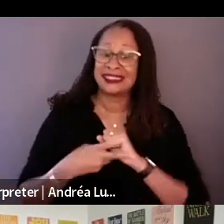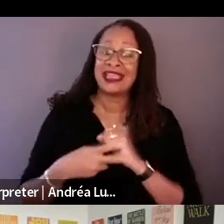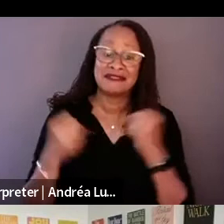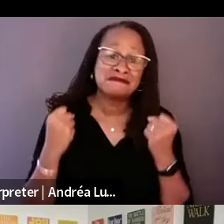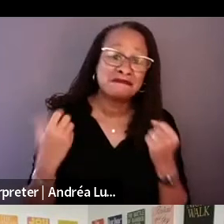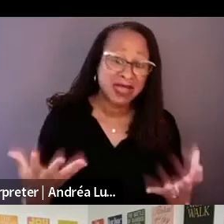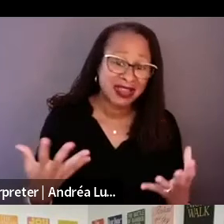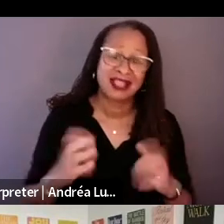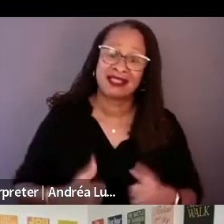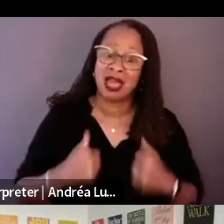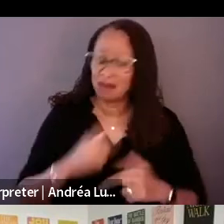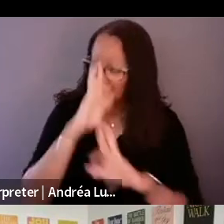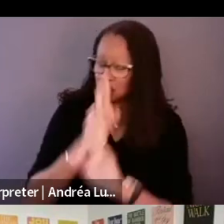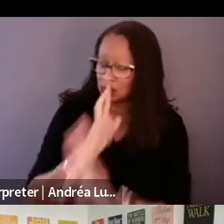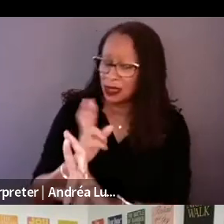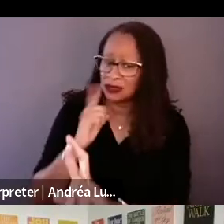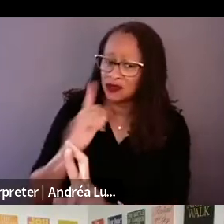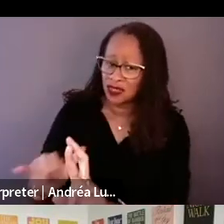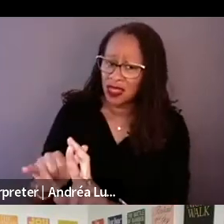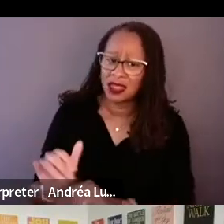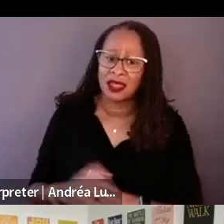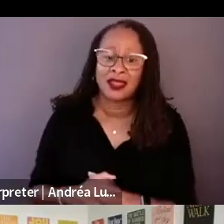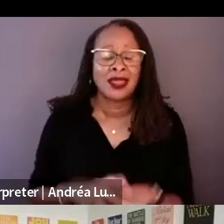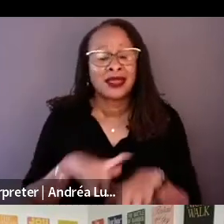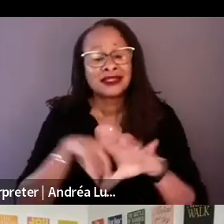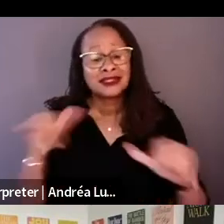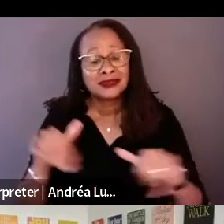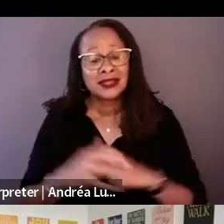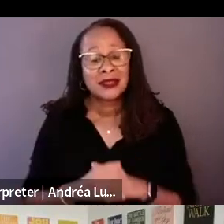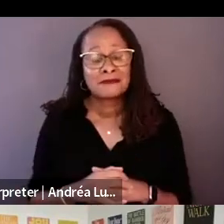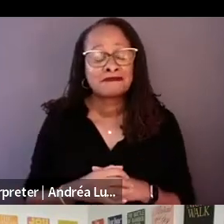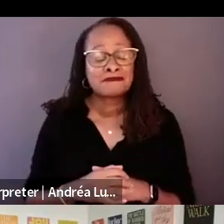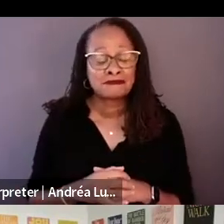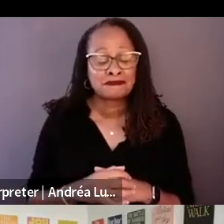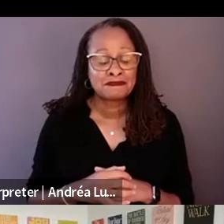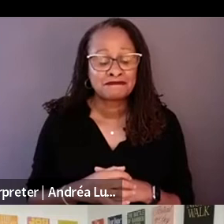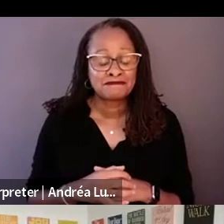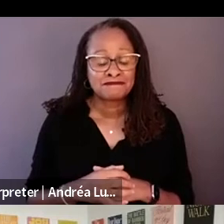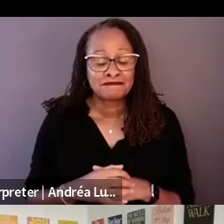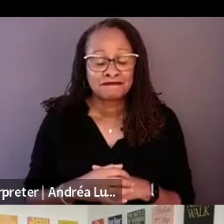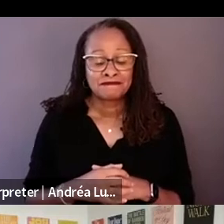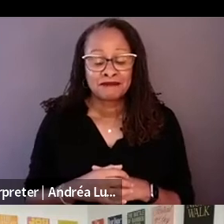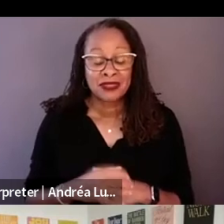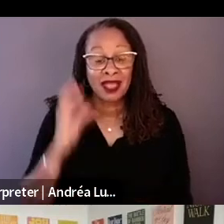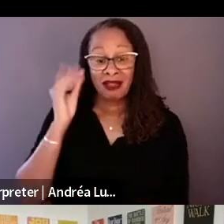At the same time I was thinking about from the very beginning about Arthur Miller and the play All